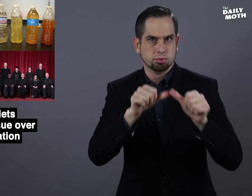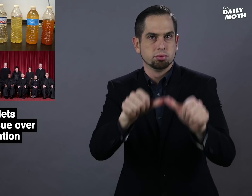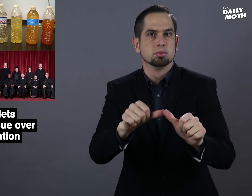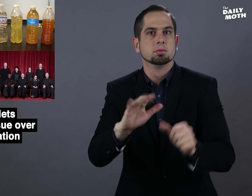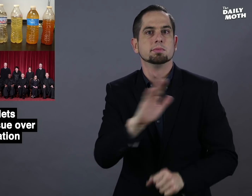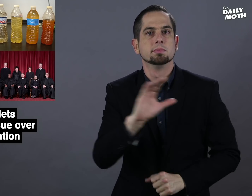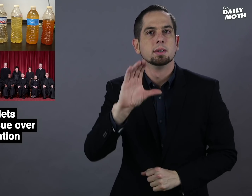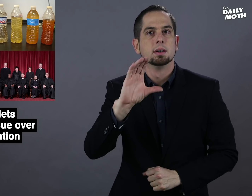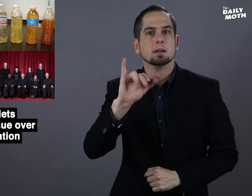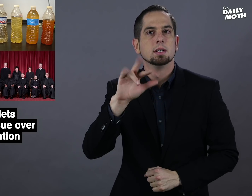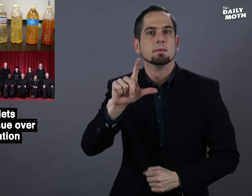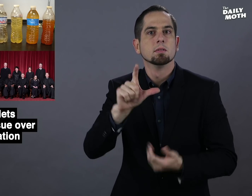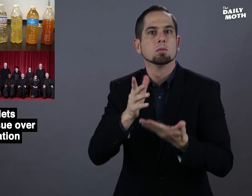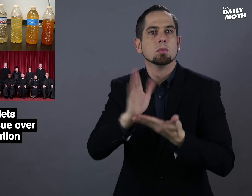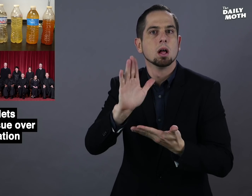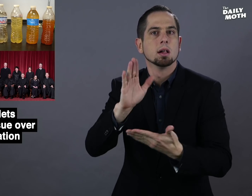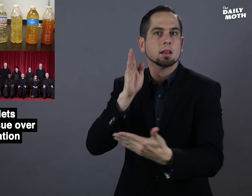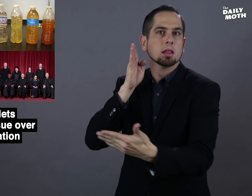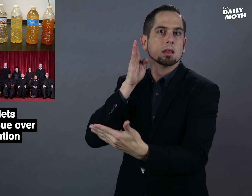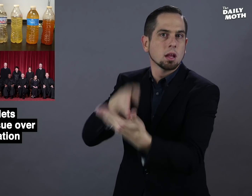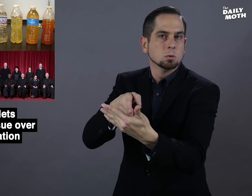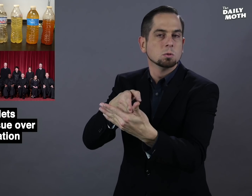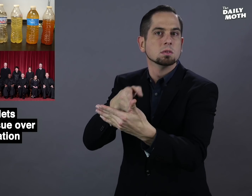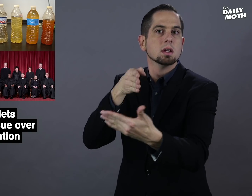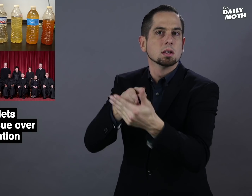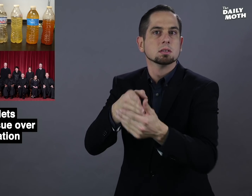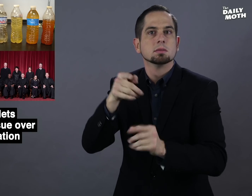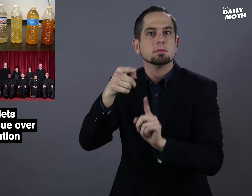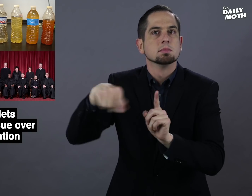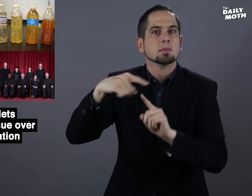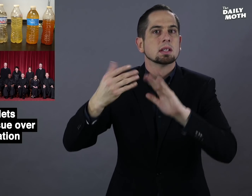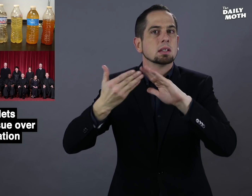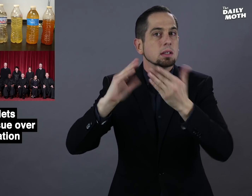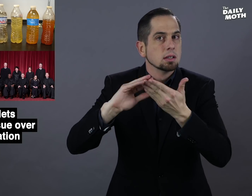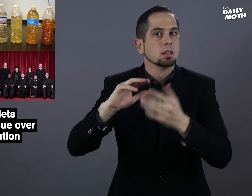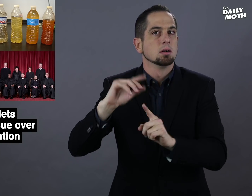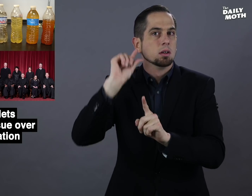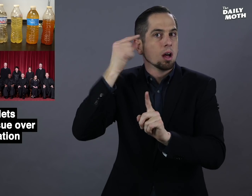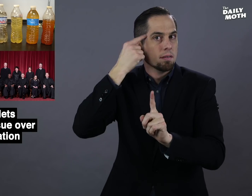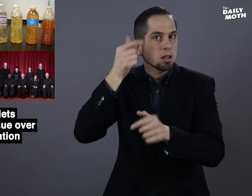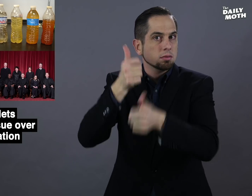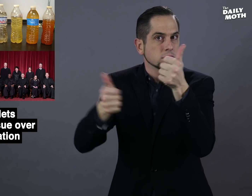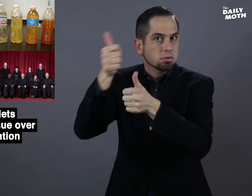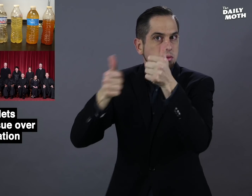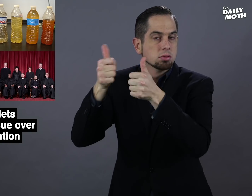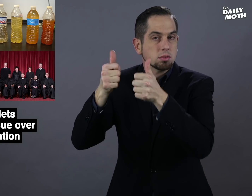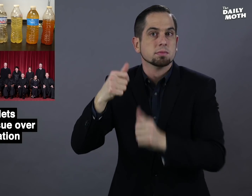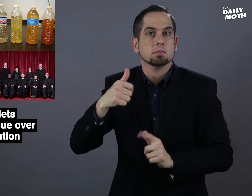with their civil rights lawsuit against city and government officials.